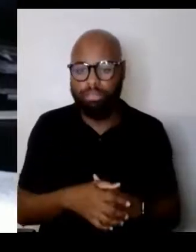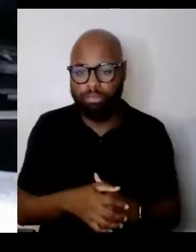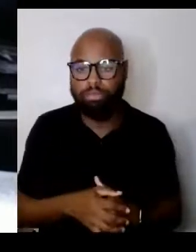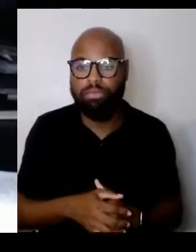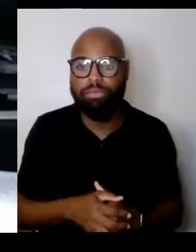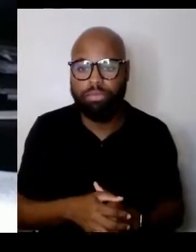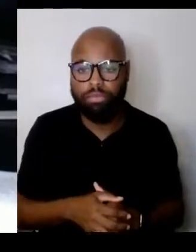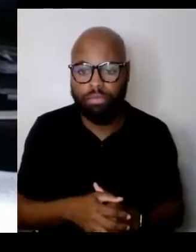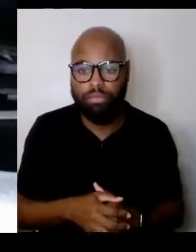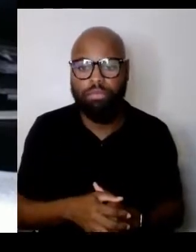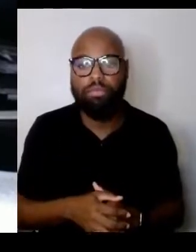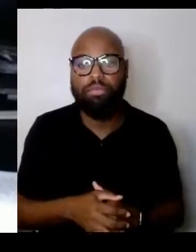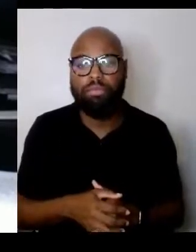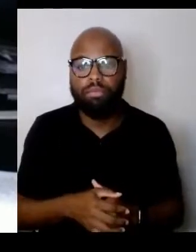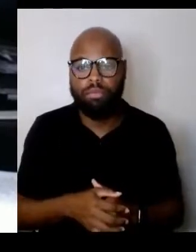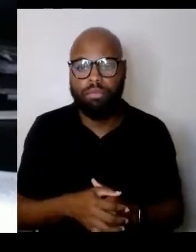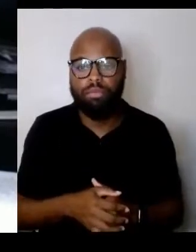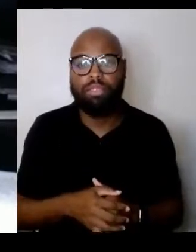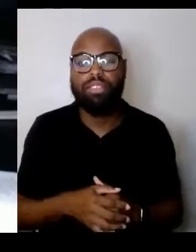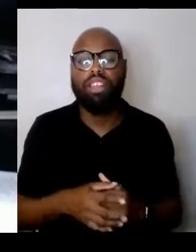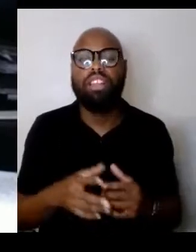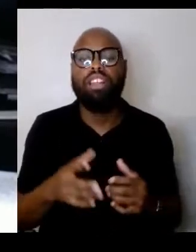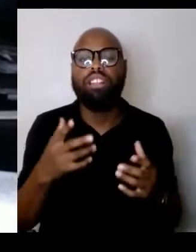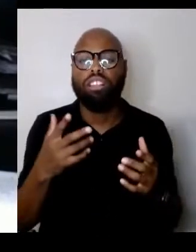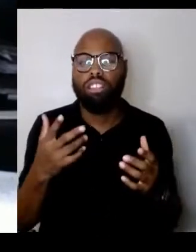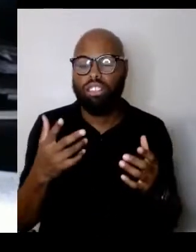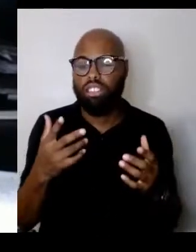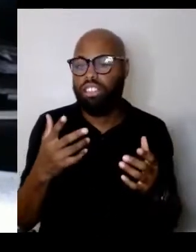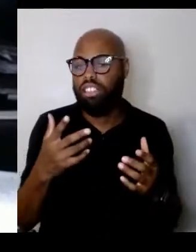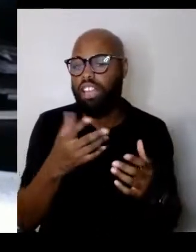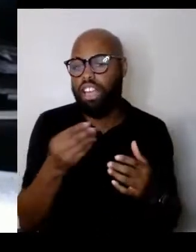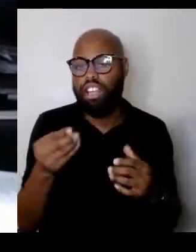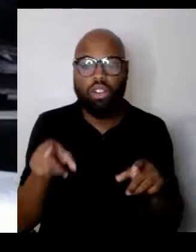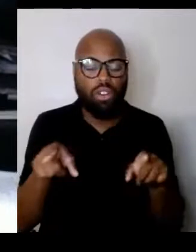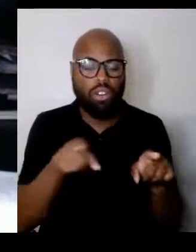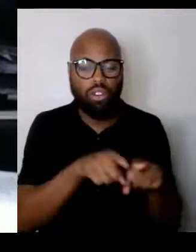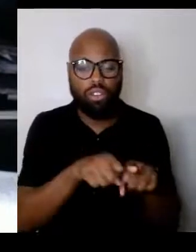of returning servicemen who have been subjected